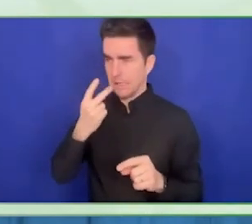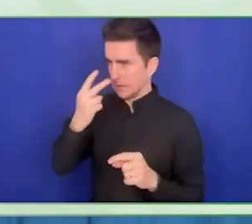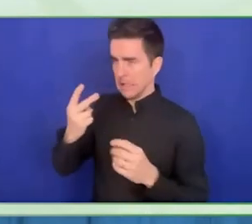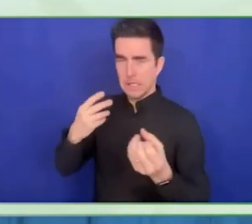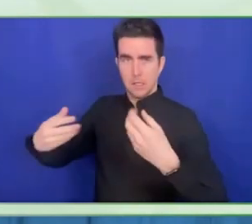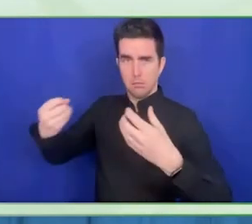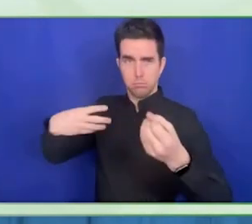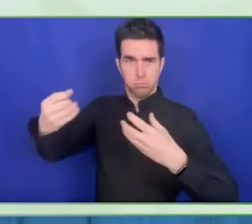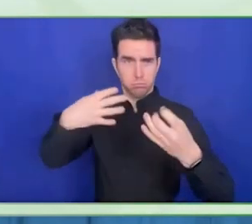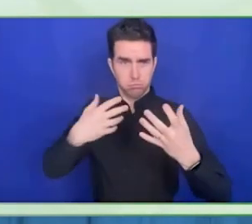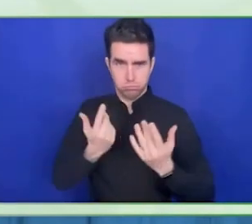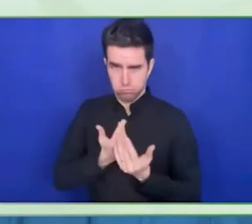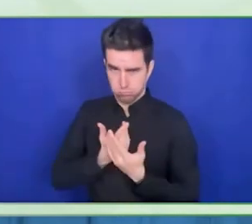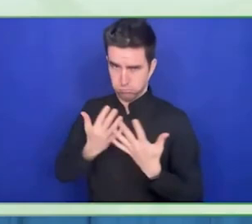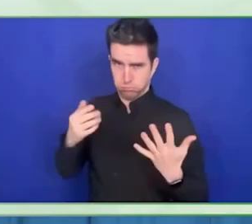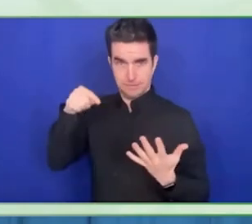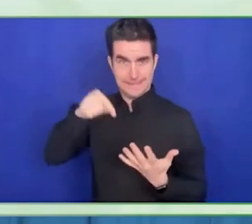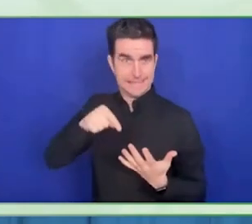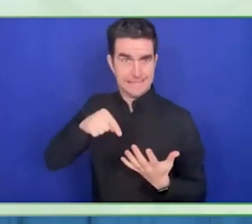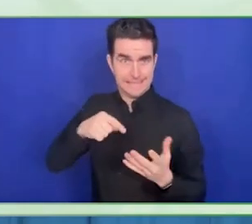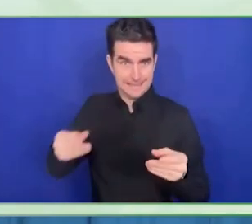thinking about innovation. That is extremely important.